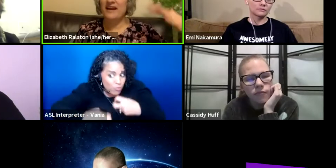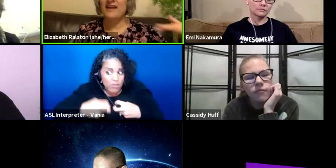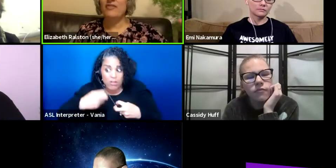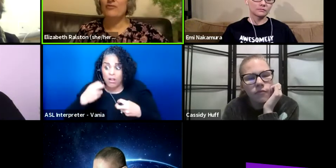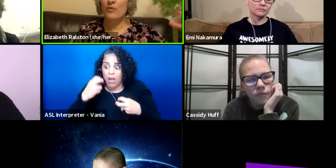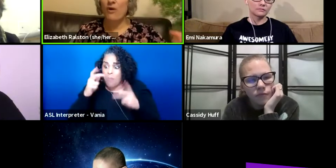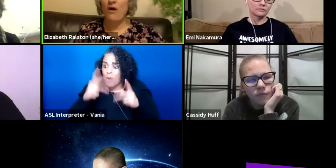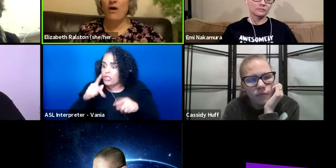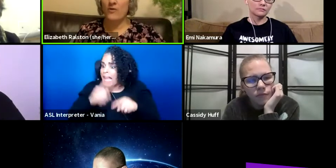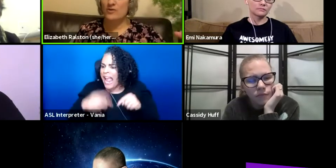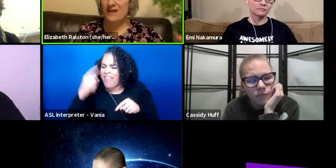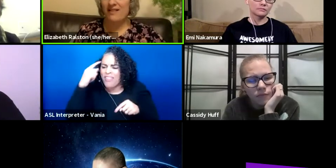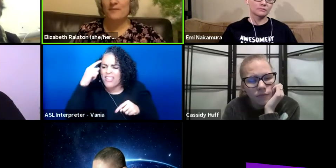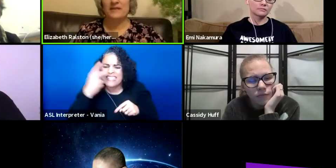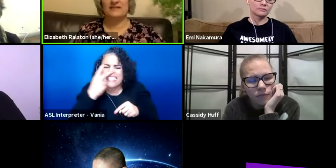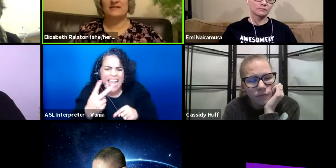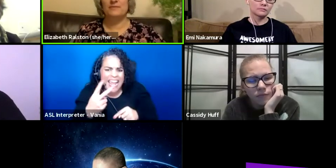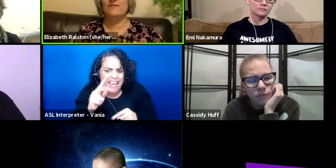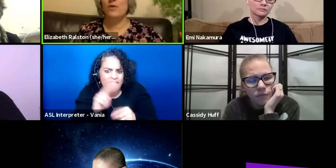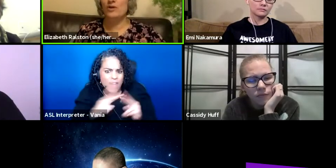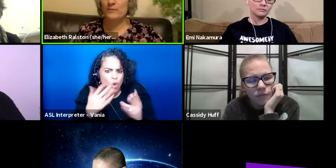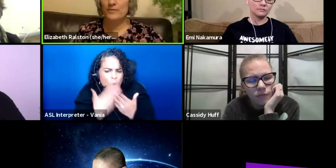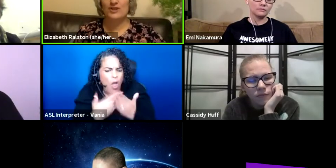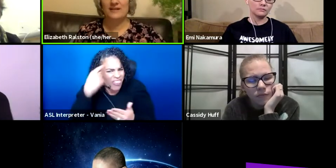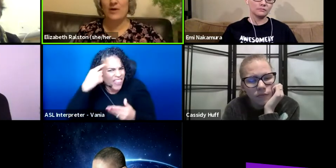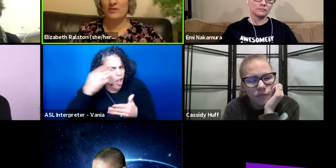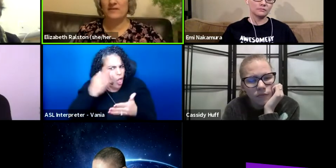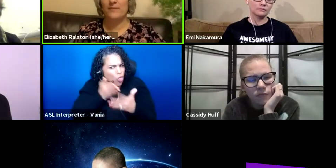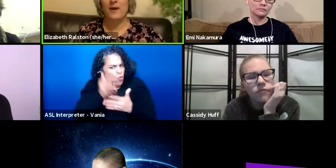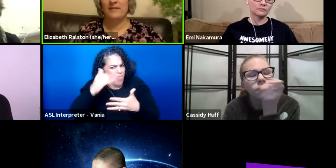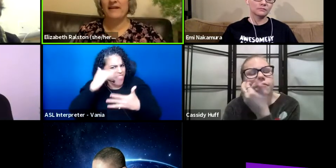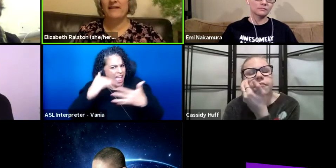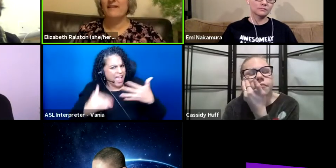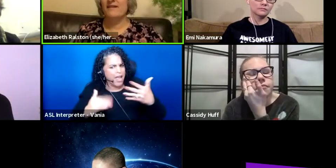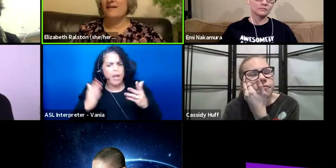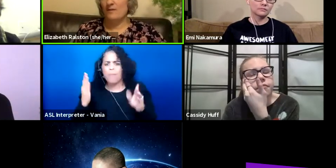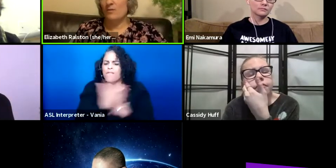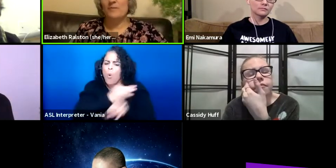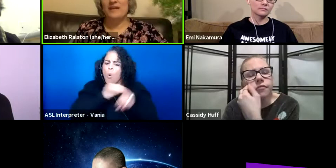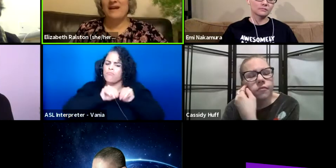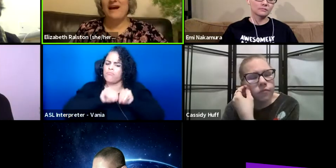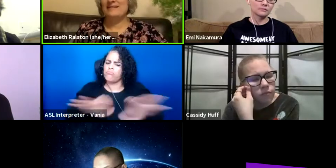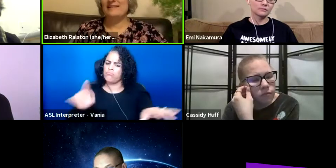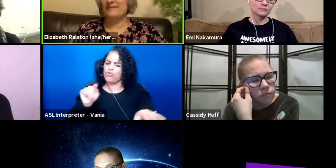Thinking through are those elements before you push it out to the public would be ideal.